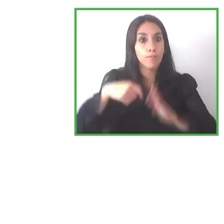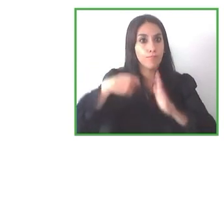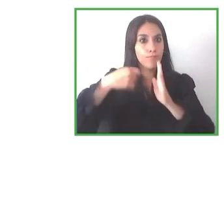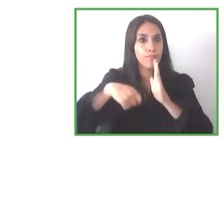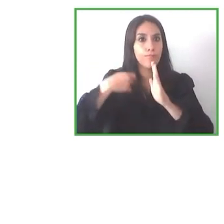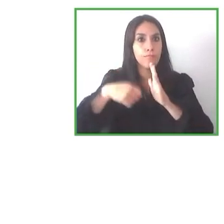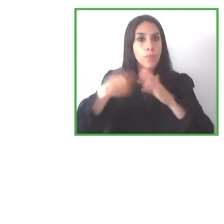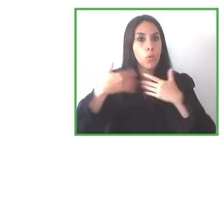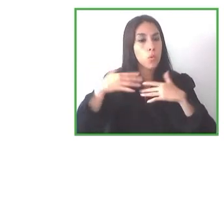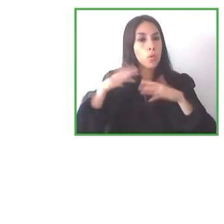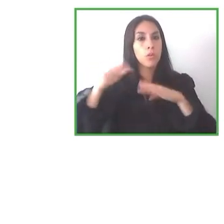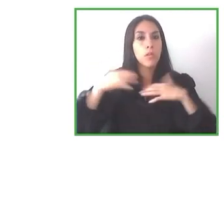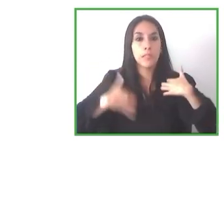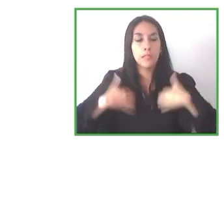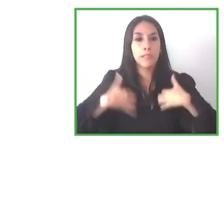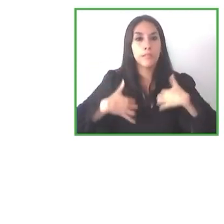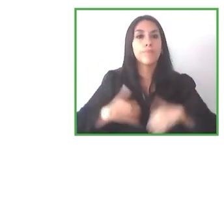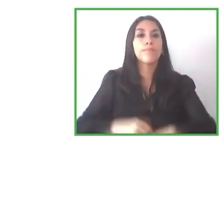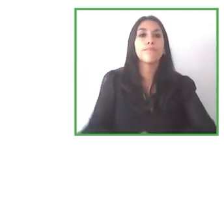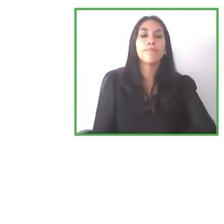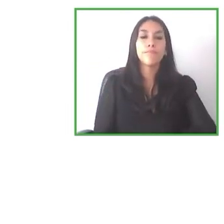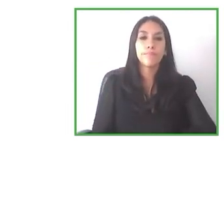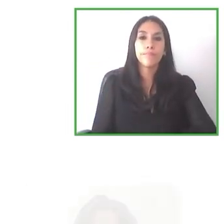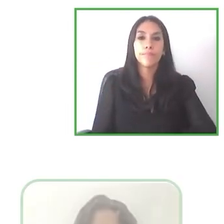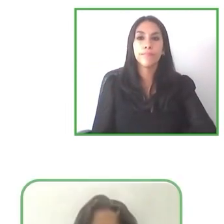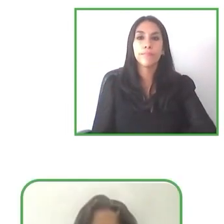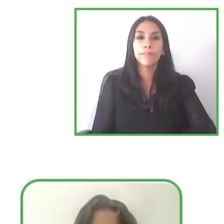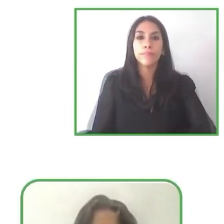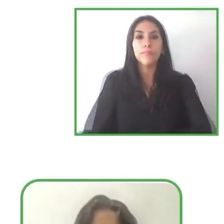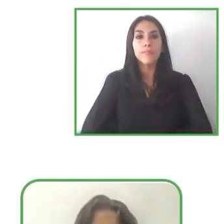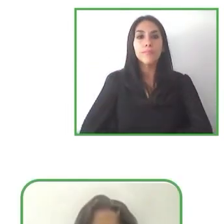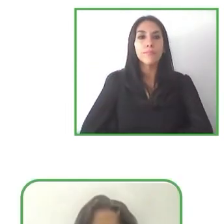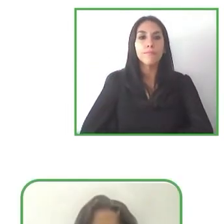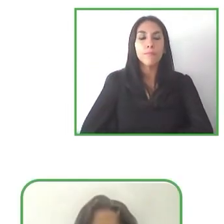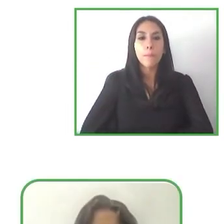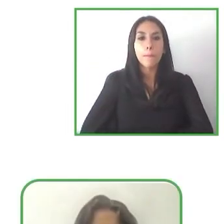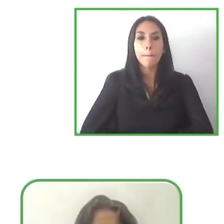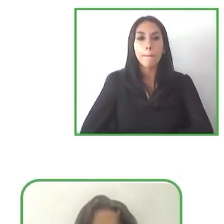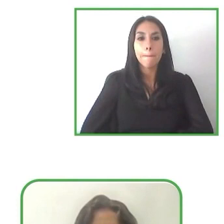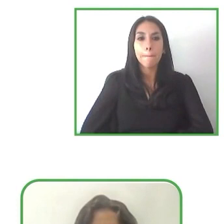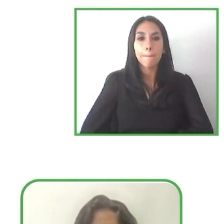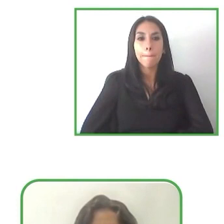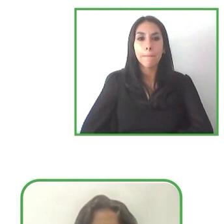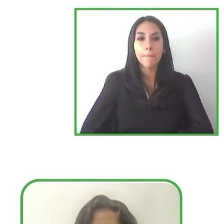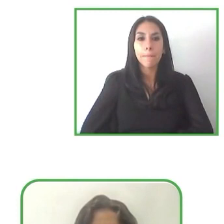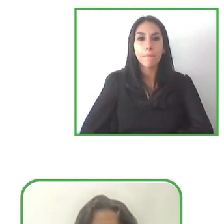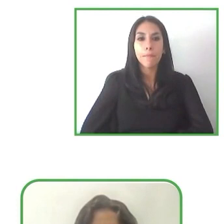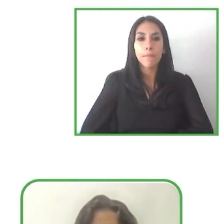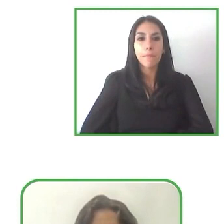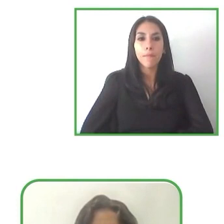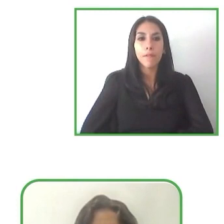Thank you and congratulations.